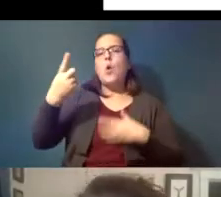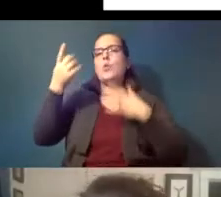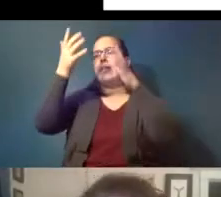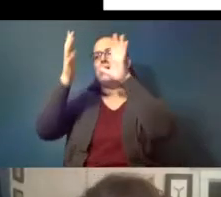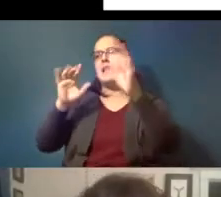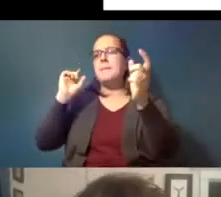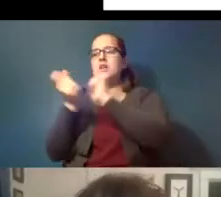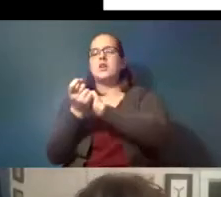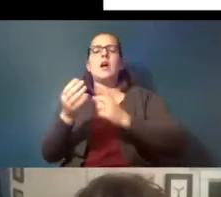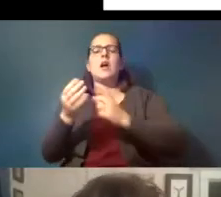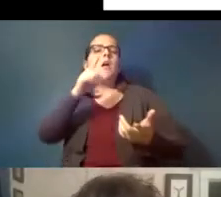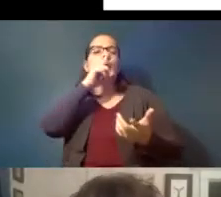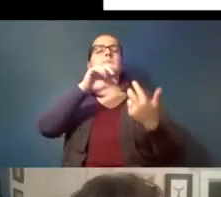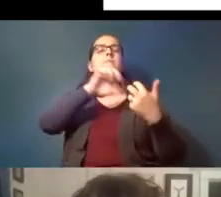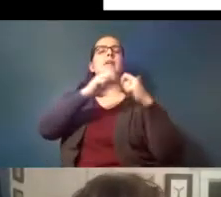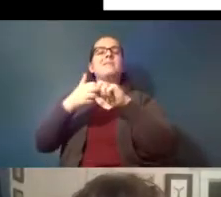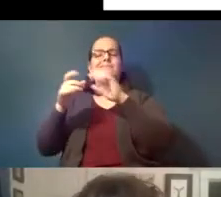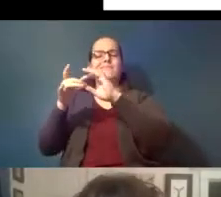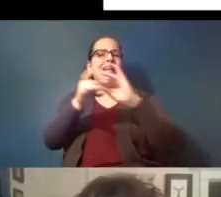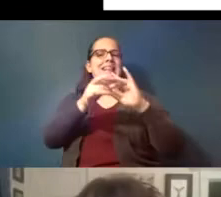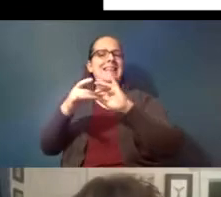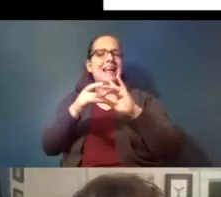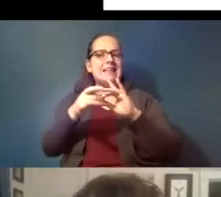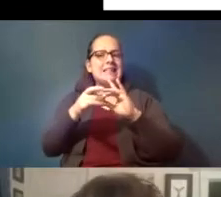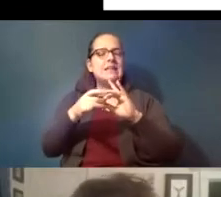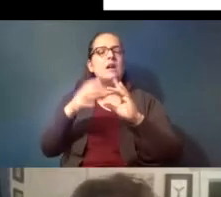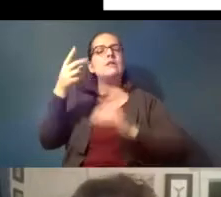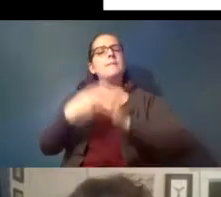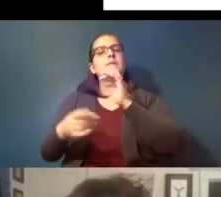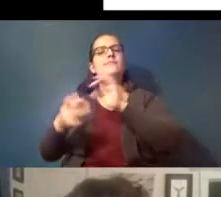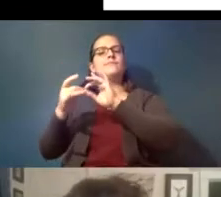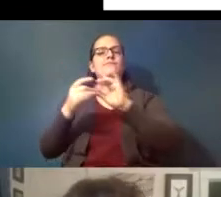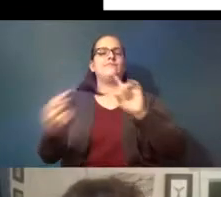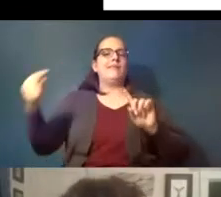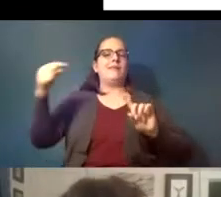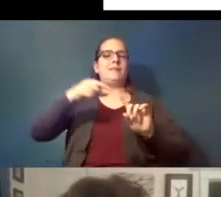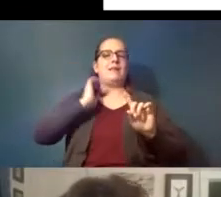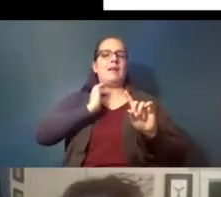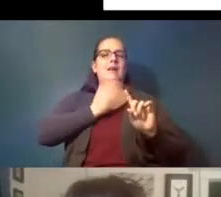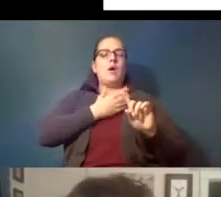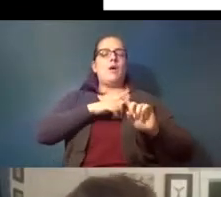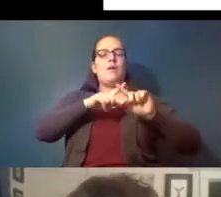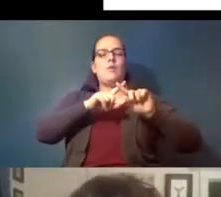and really the problems are linked and they're both linked back to our reliance on fossil fuels